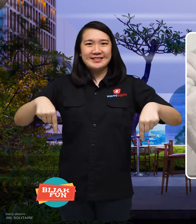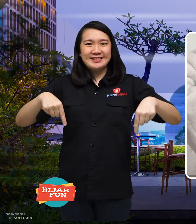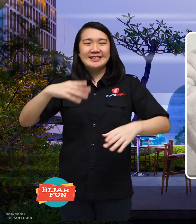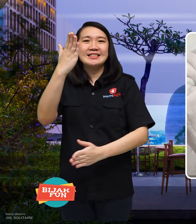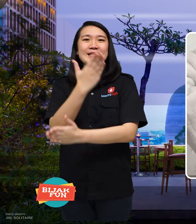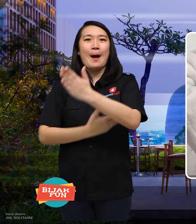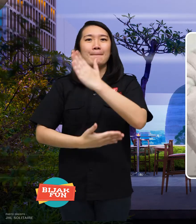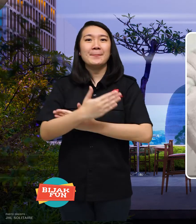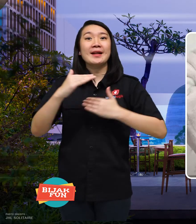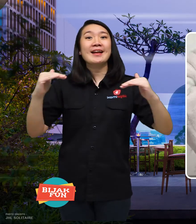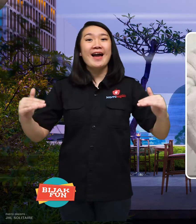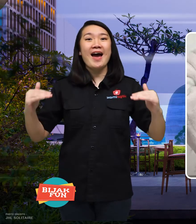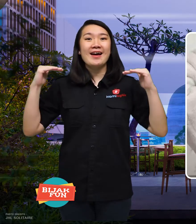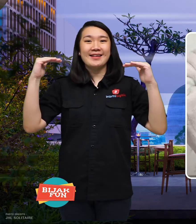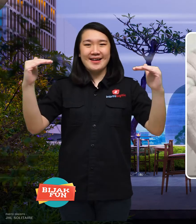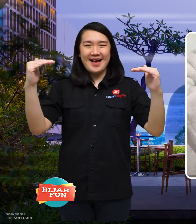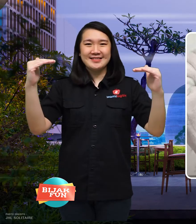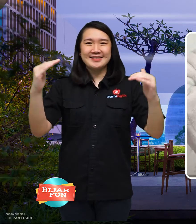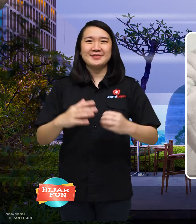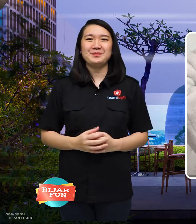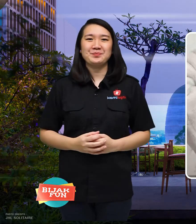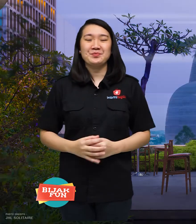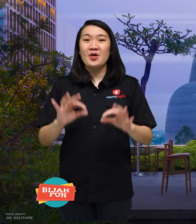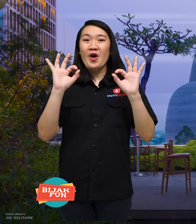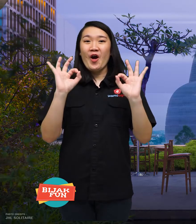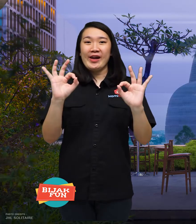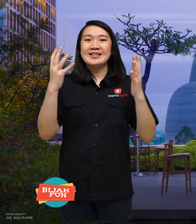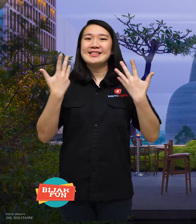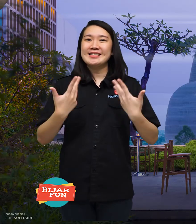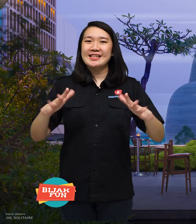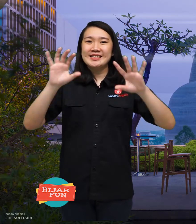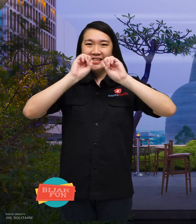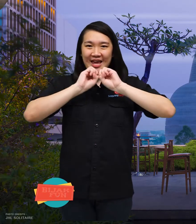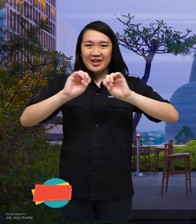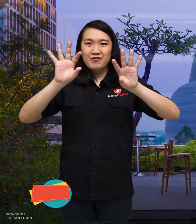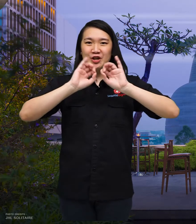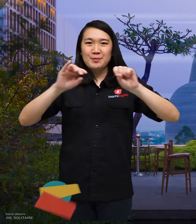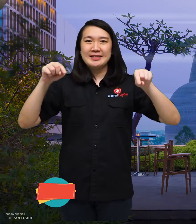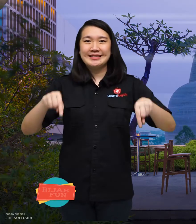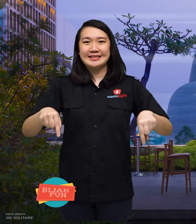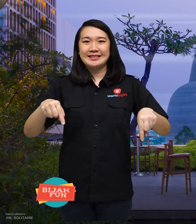ok that was the information, thanks for watching,